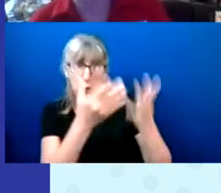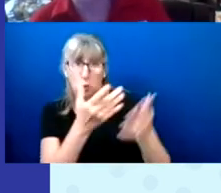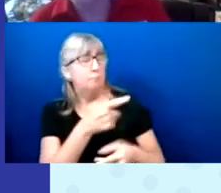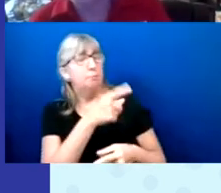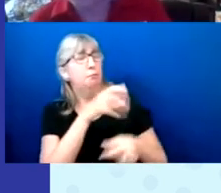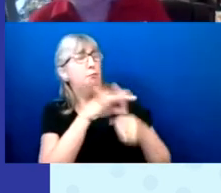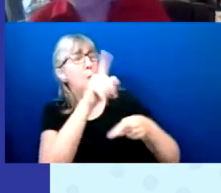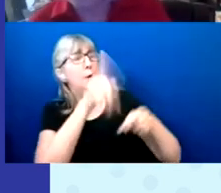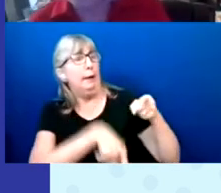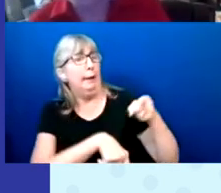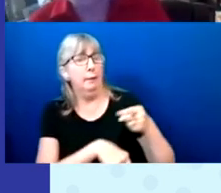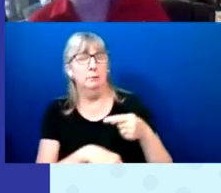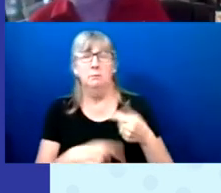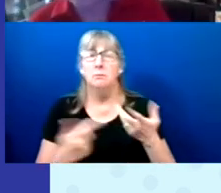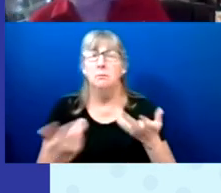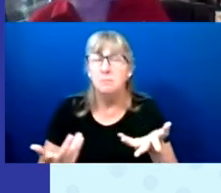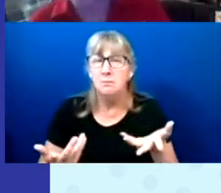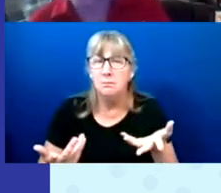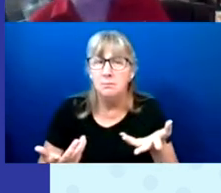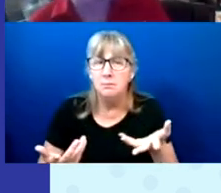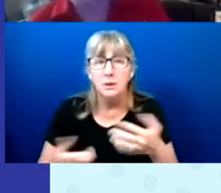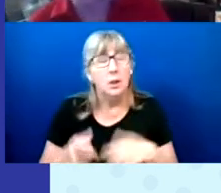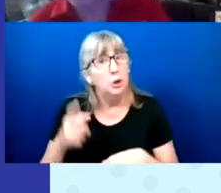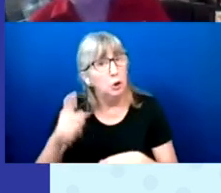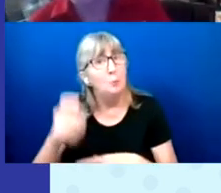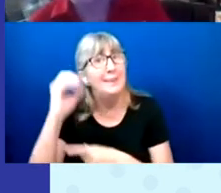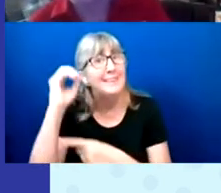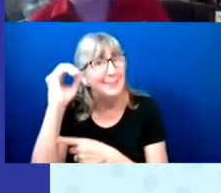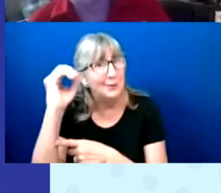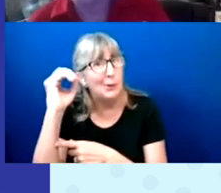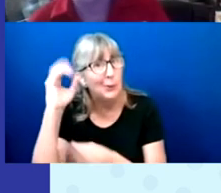This should be zero totally.